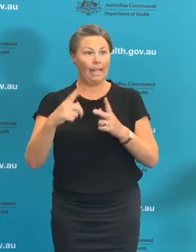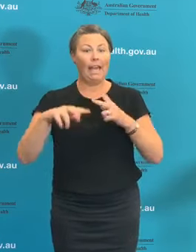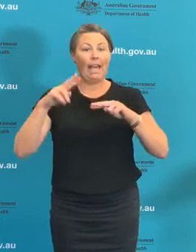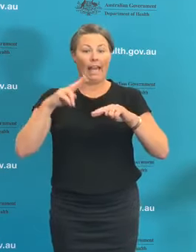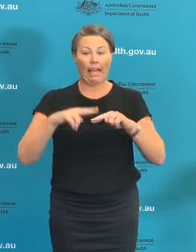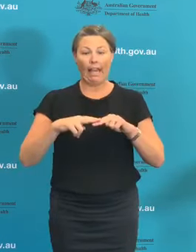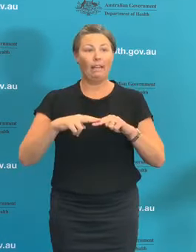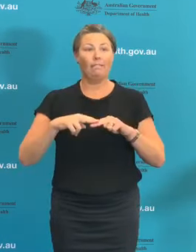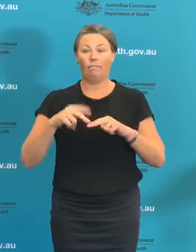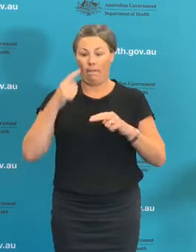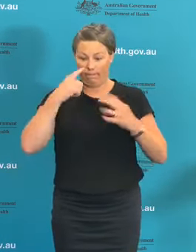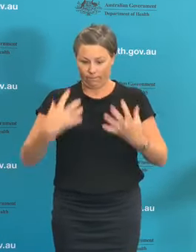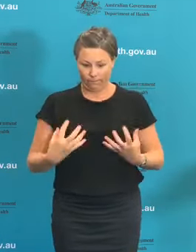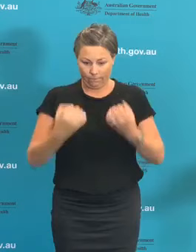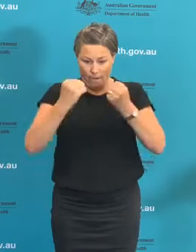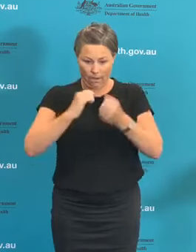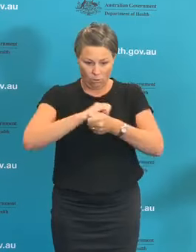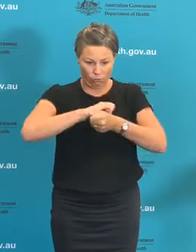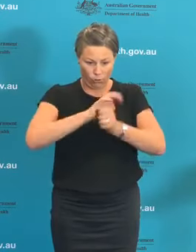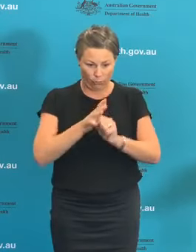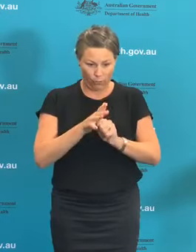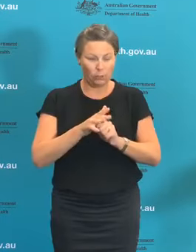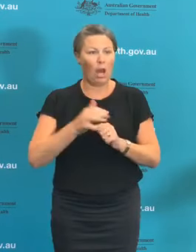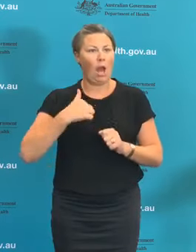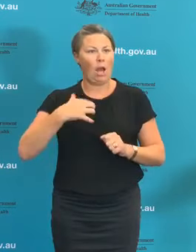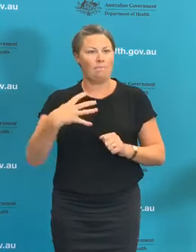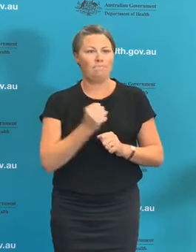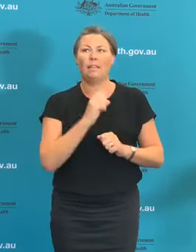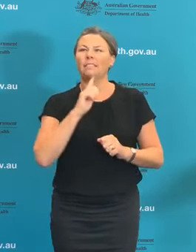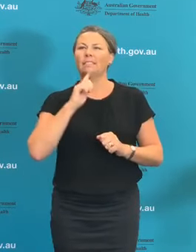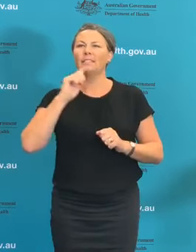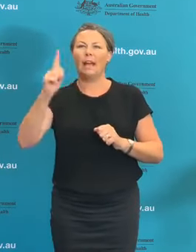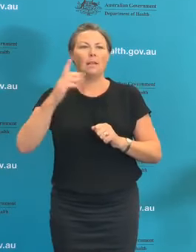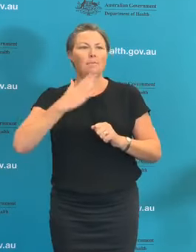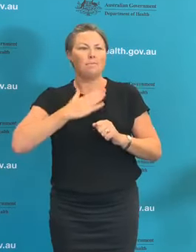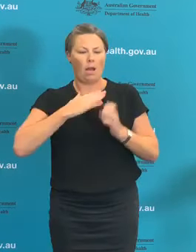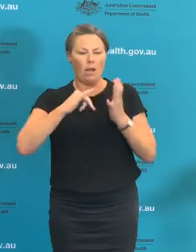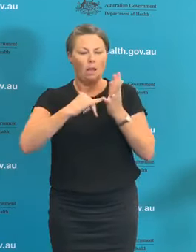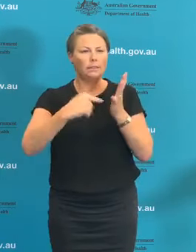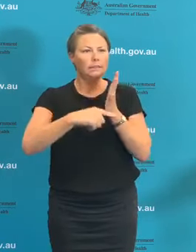data to the state jurisdiction that's responsible for you. The Commonwealth